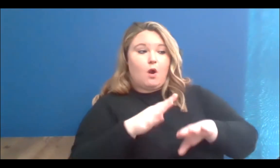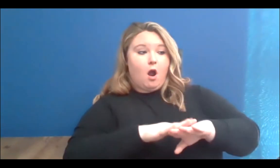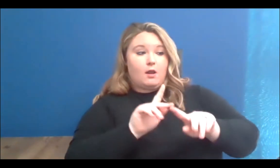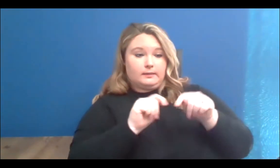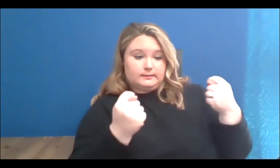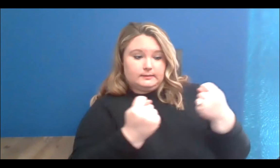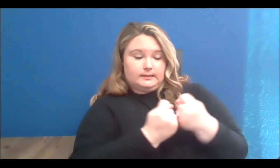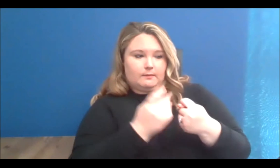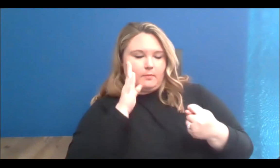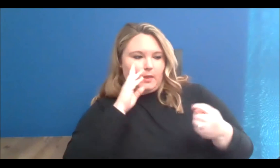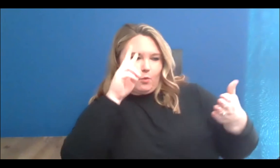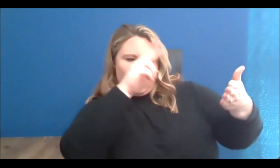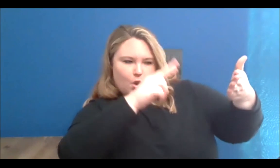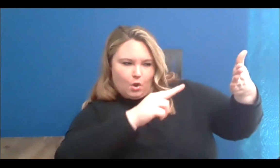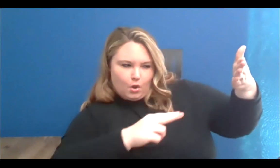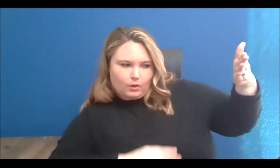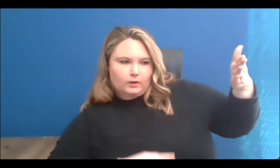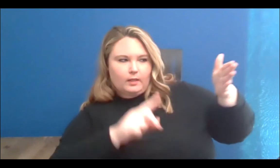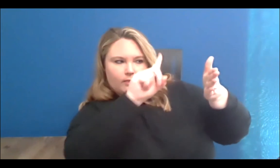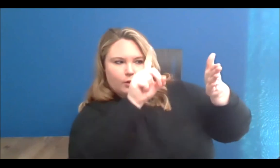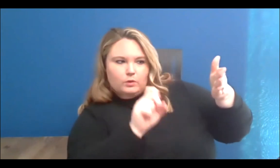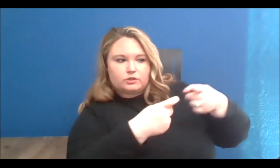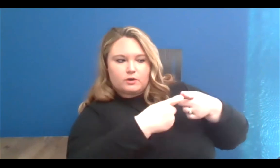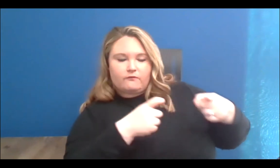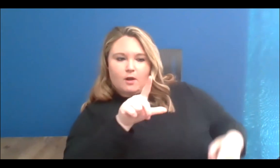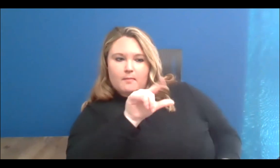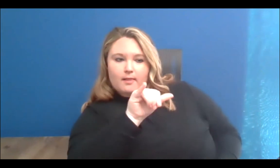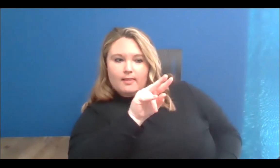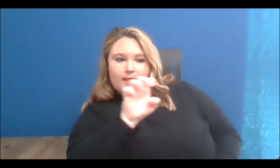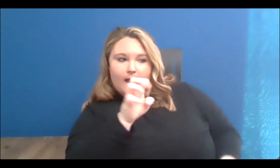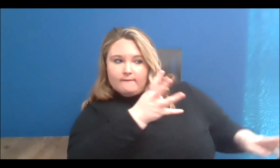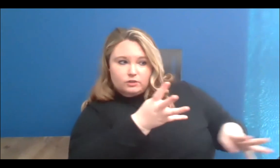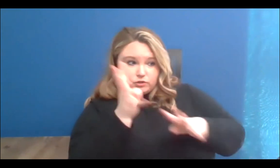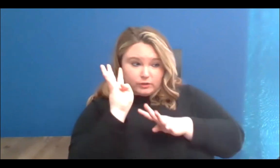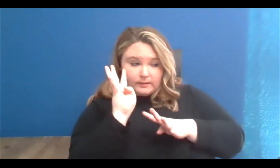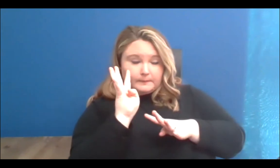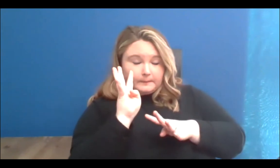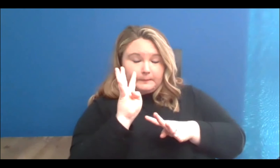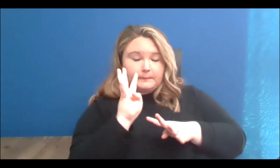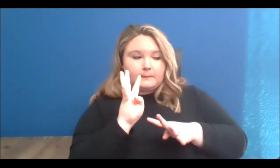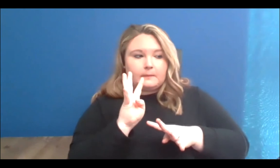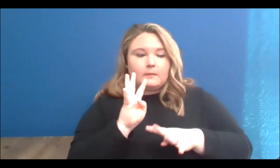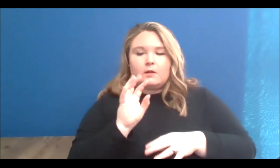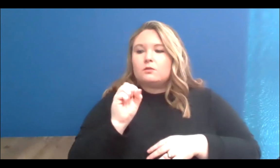livestream, and through our Zoom meeting so we are sure to gather all